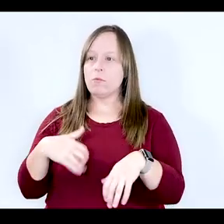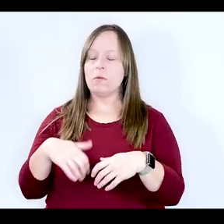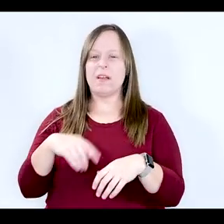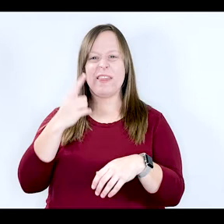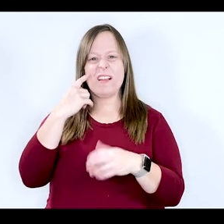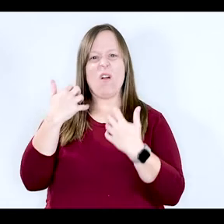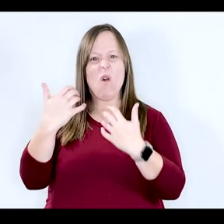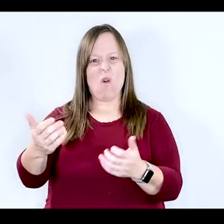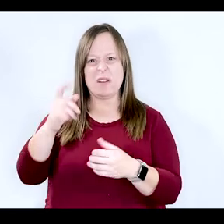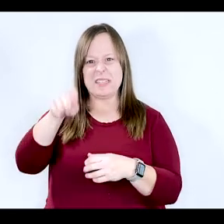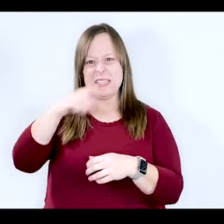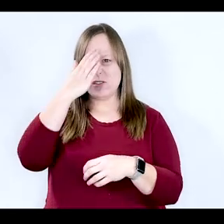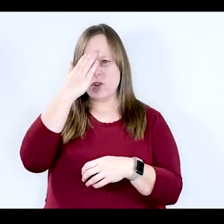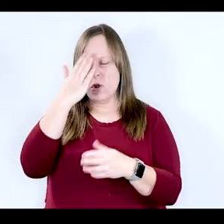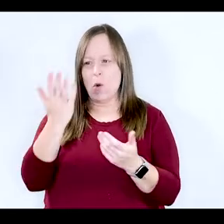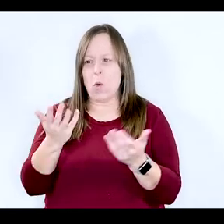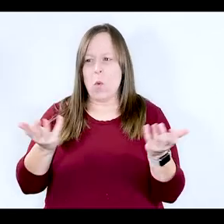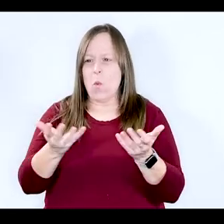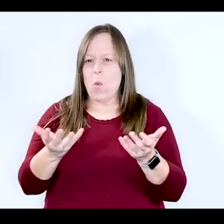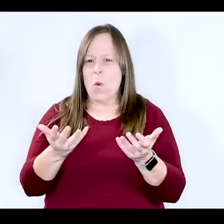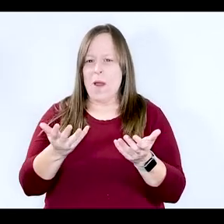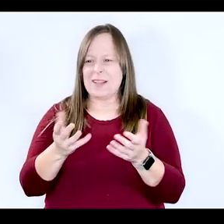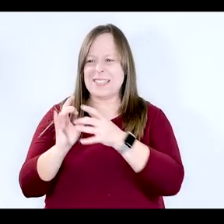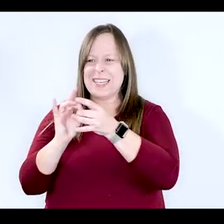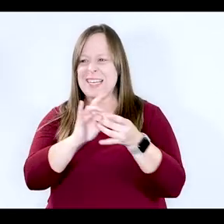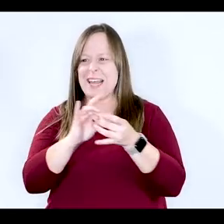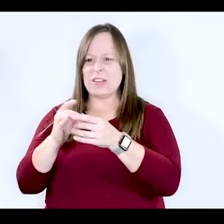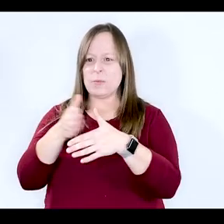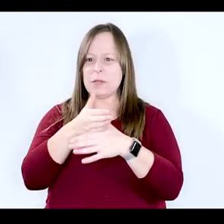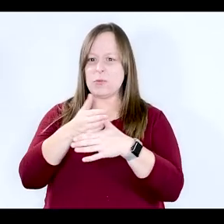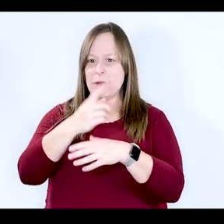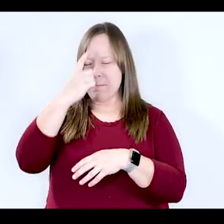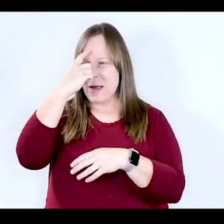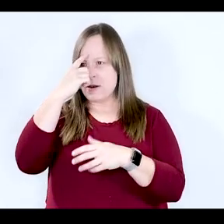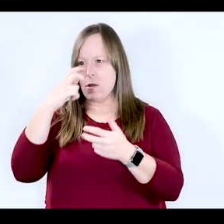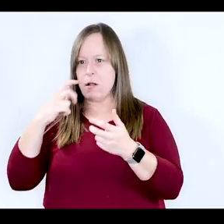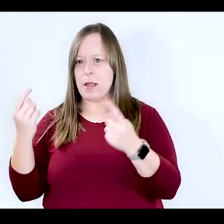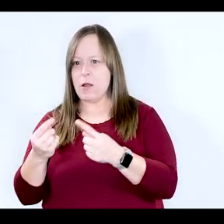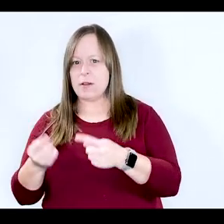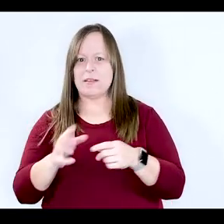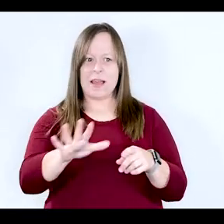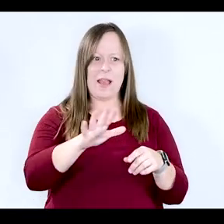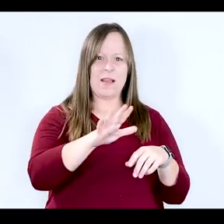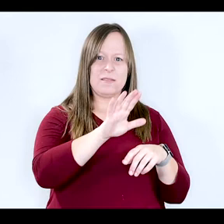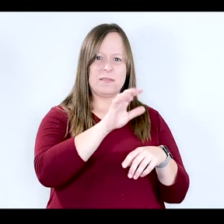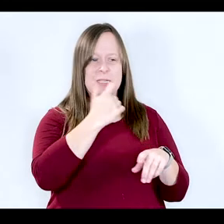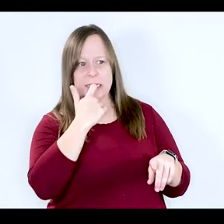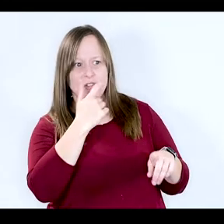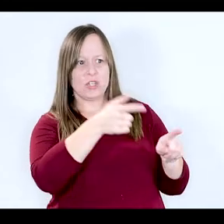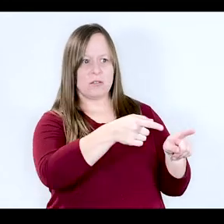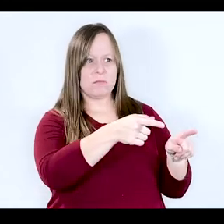our audience needs to know is: what is the connection between mental illness and substance use disorders?